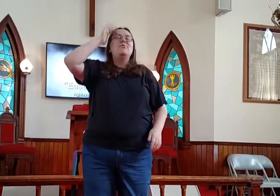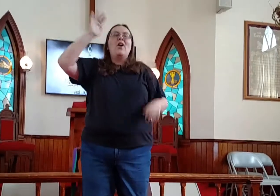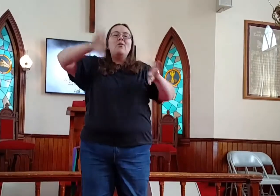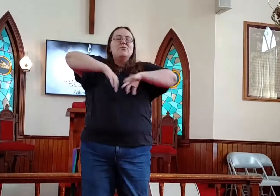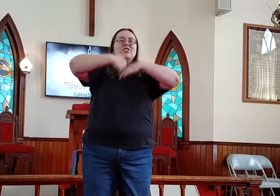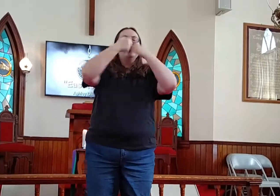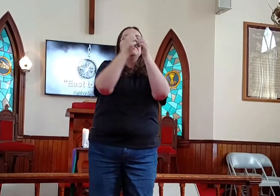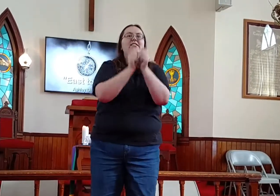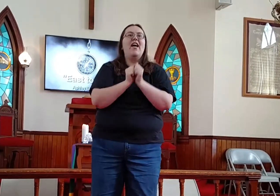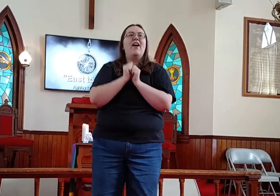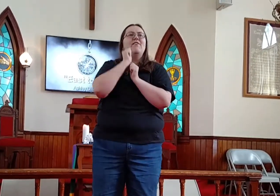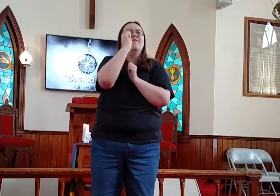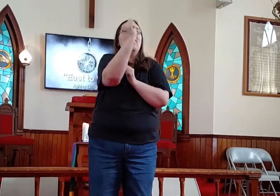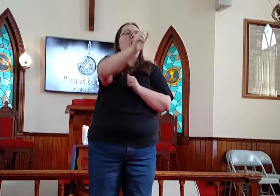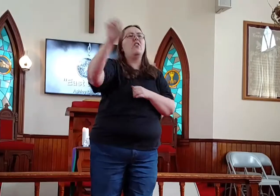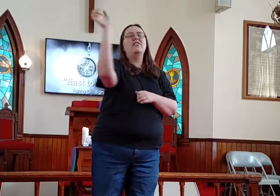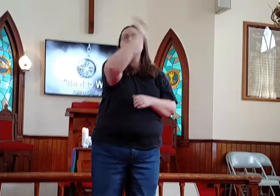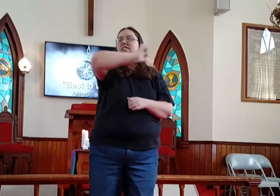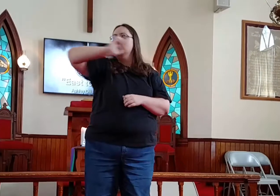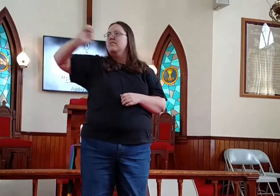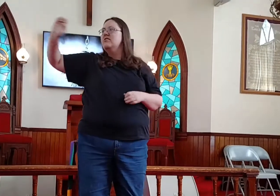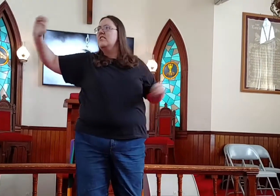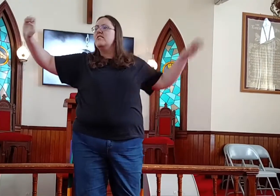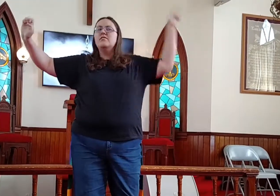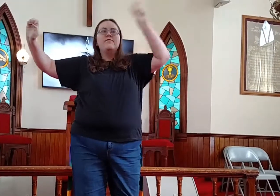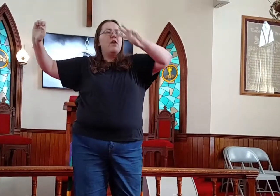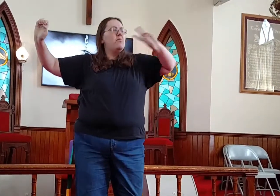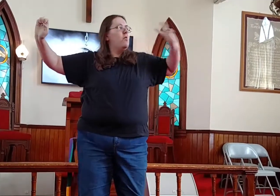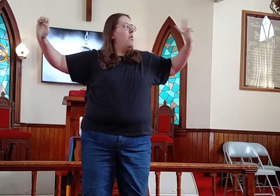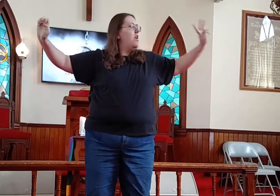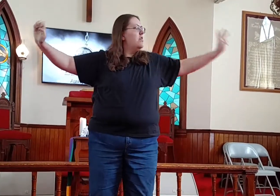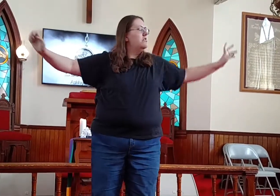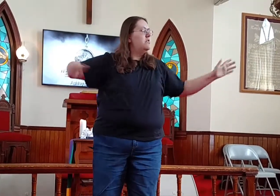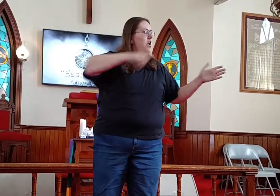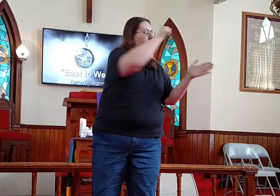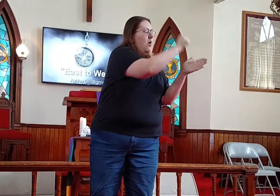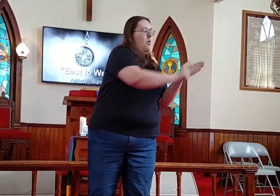'Cause you know just how far the east is from the west